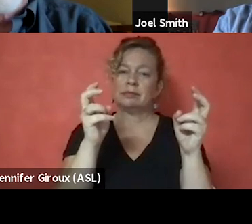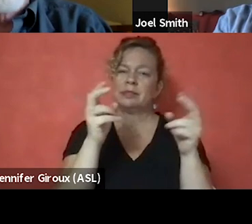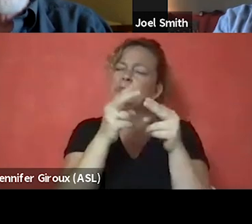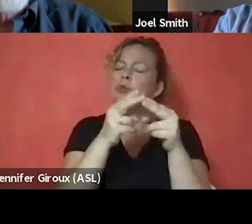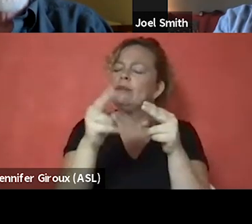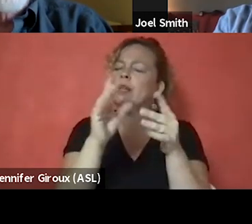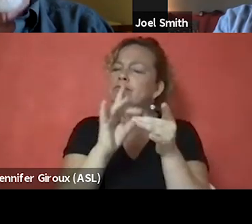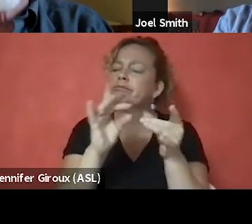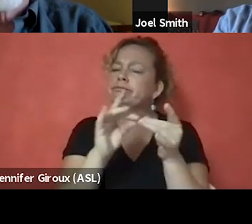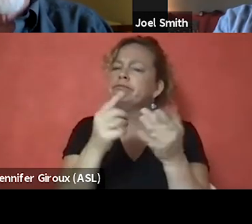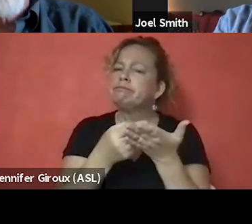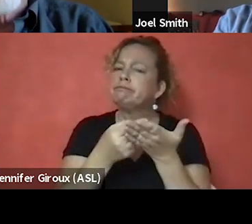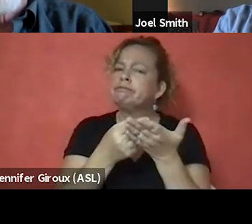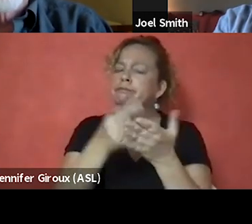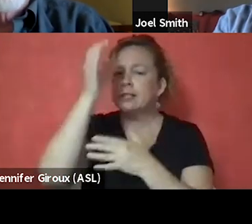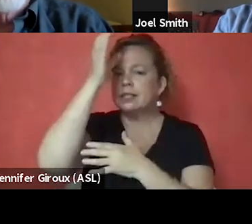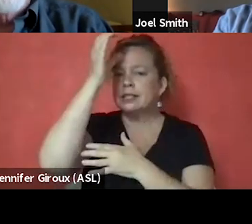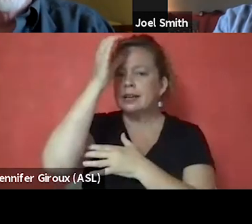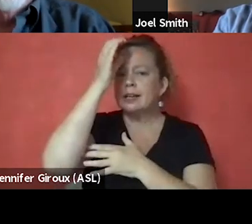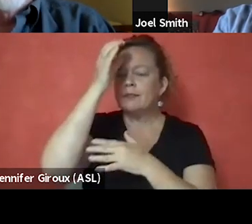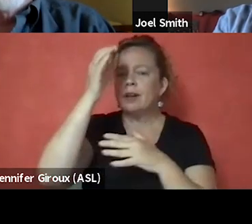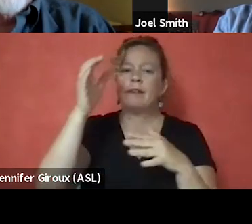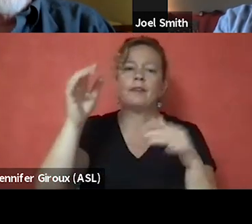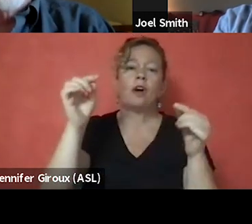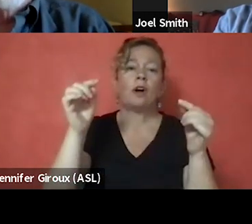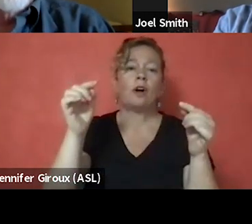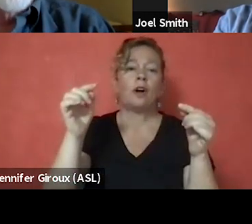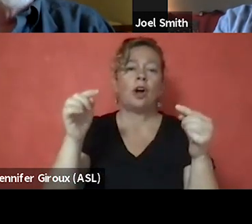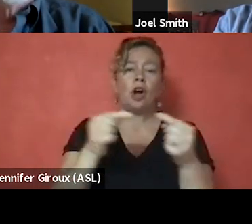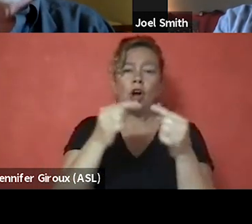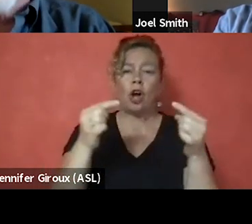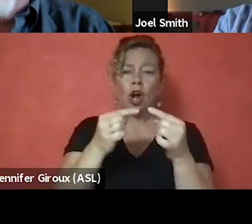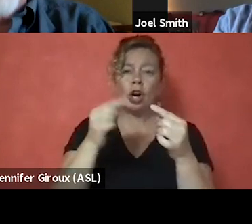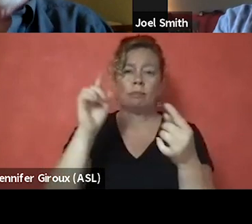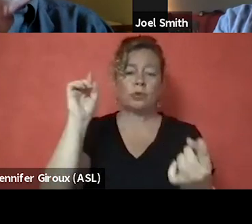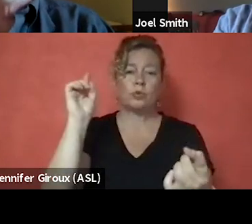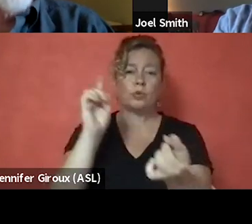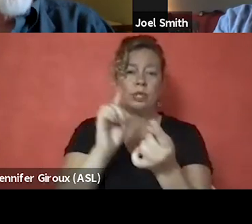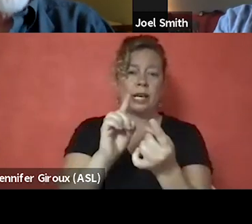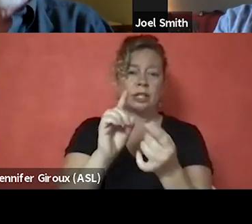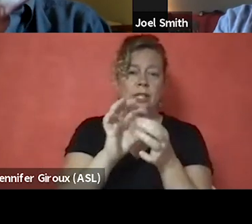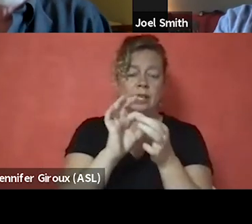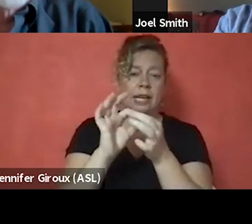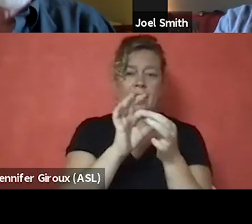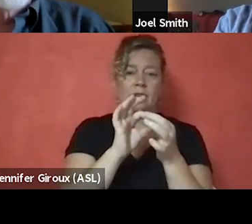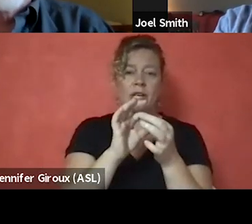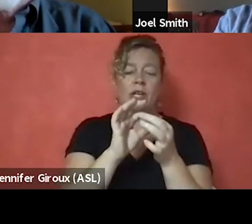and that is the concept of harm reduction related to homelessness, opioid use disorder,